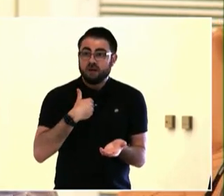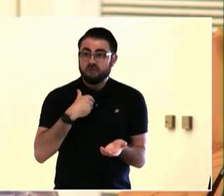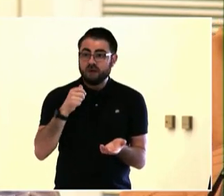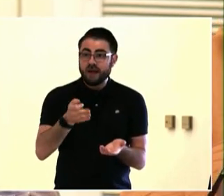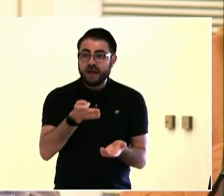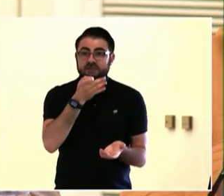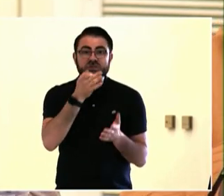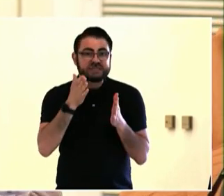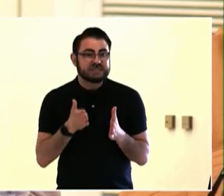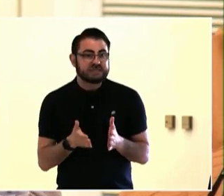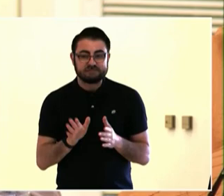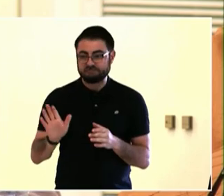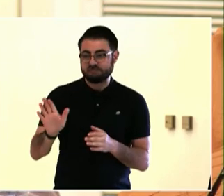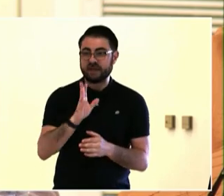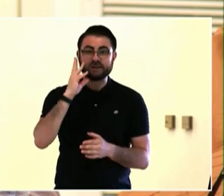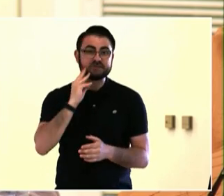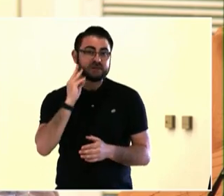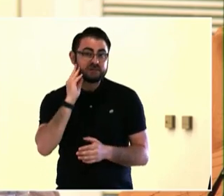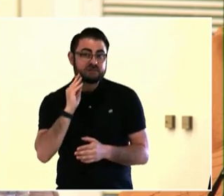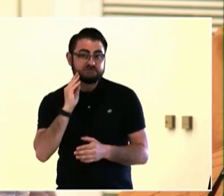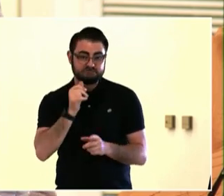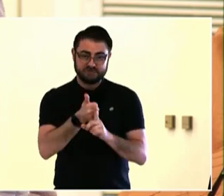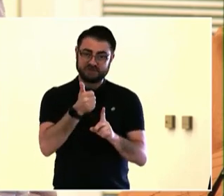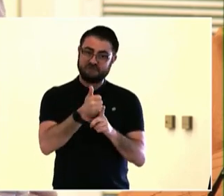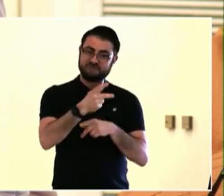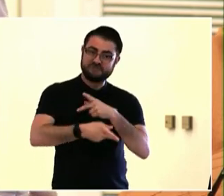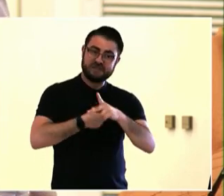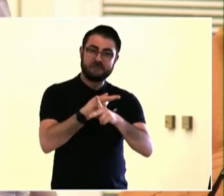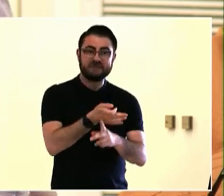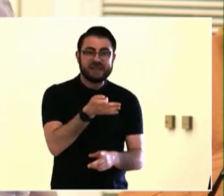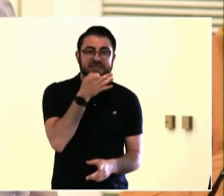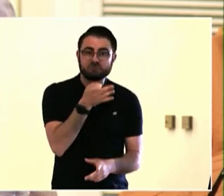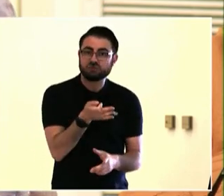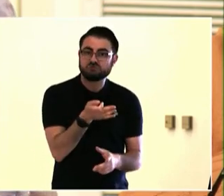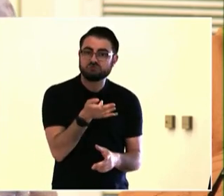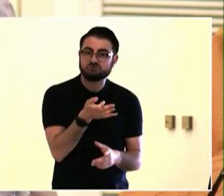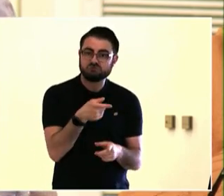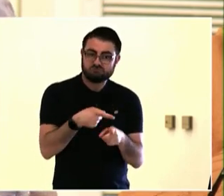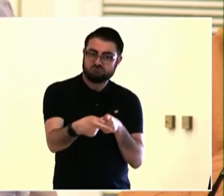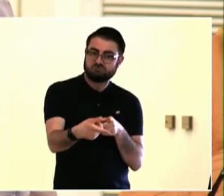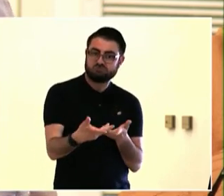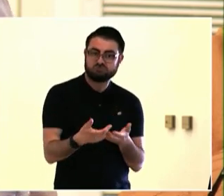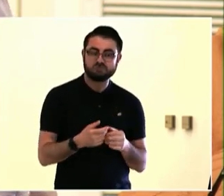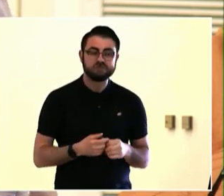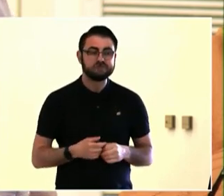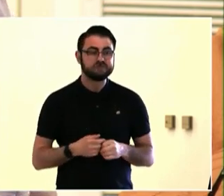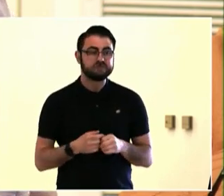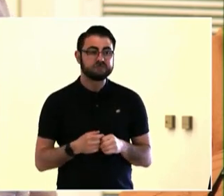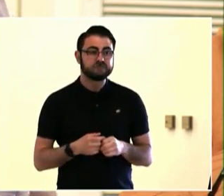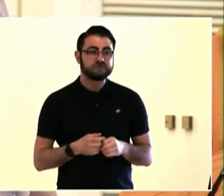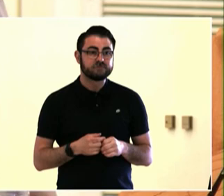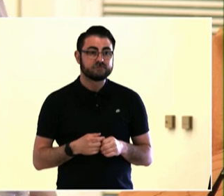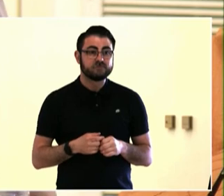really, really well, and sometimes it's hard to step back and acknowledge that and appreciate that. And then identify where there's